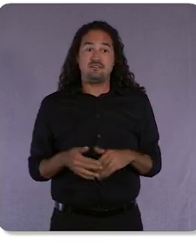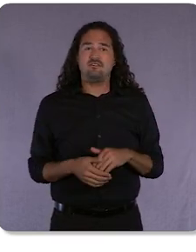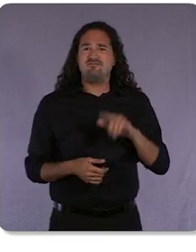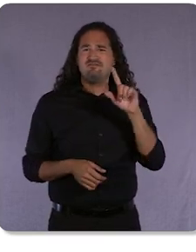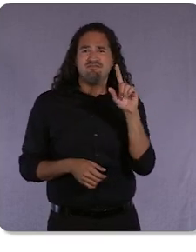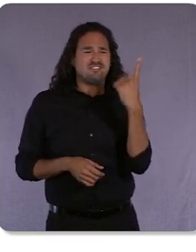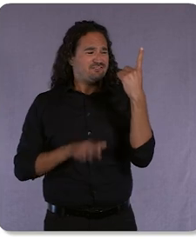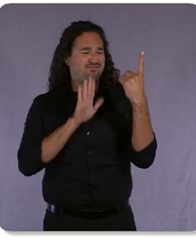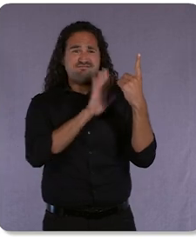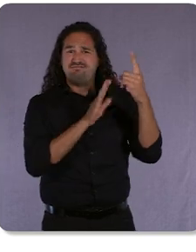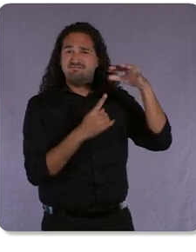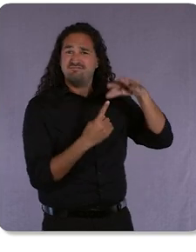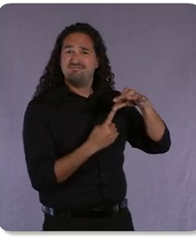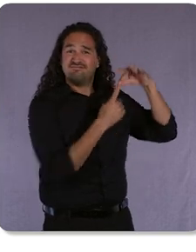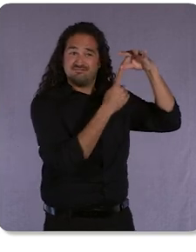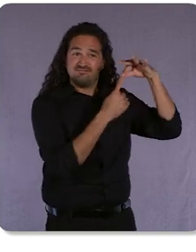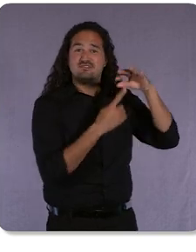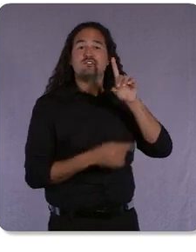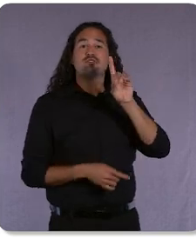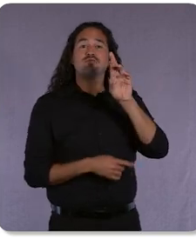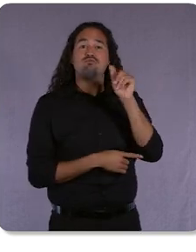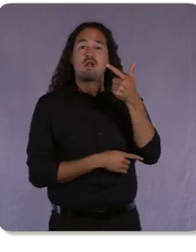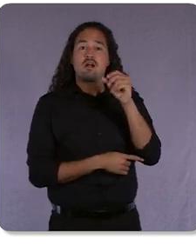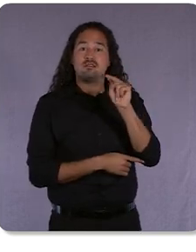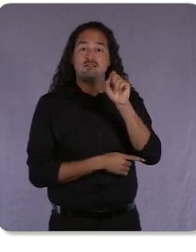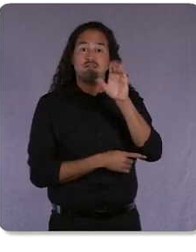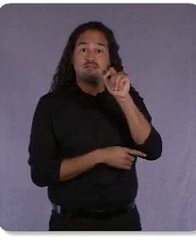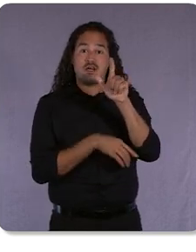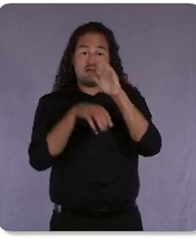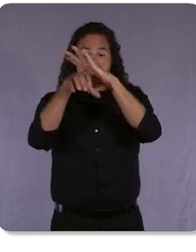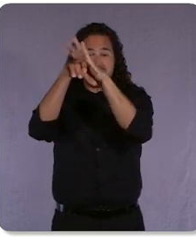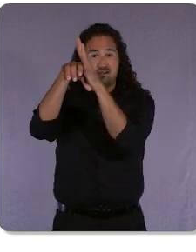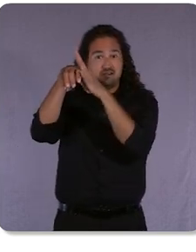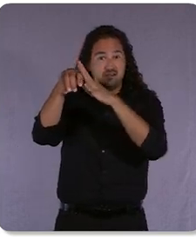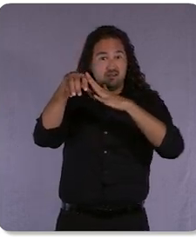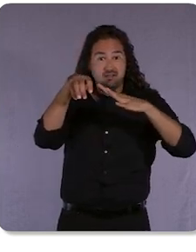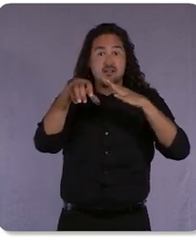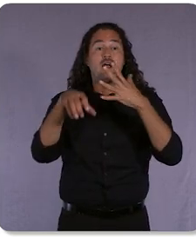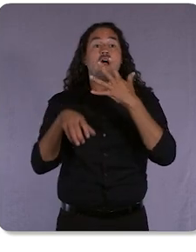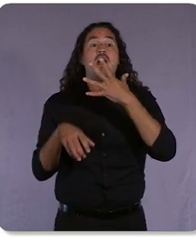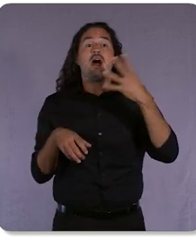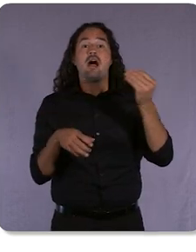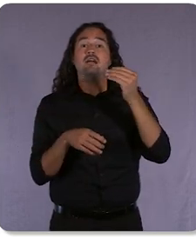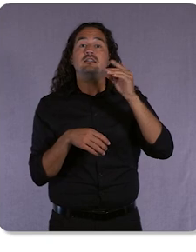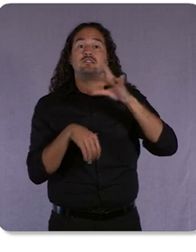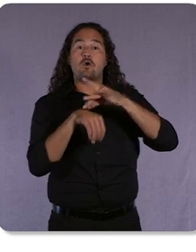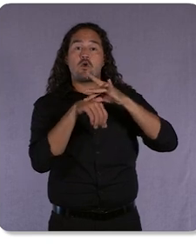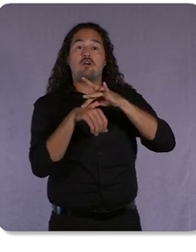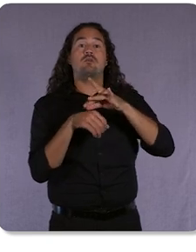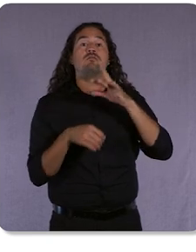and nearby wind farms that power it on carbon-free energy 90% of the time. Our goal is for Bay View